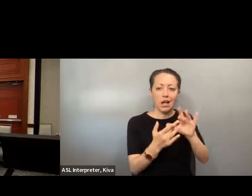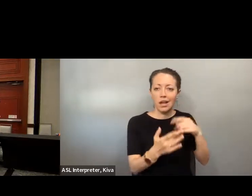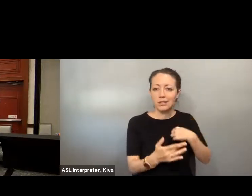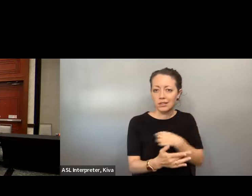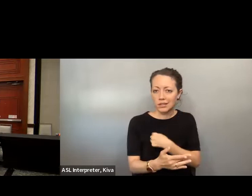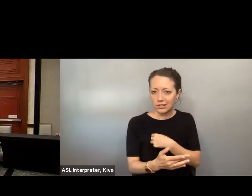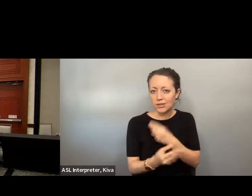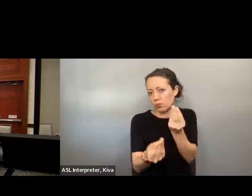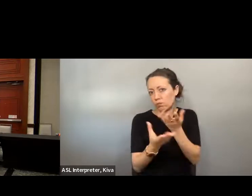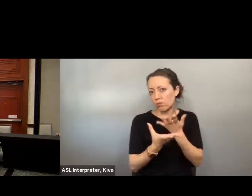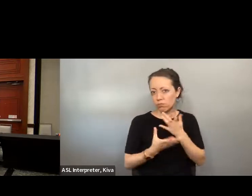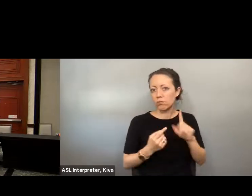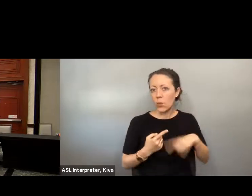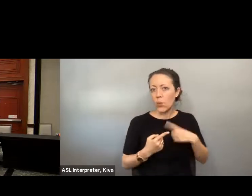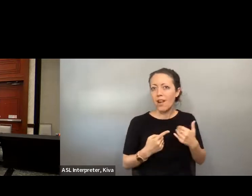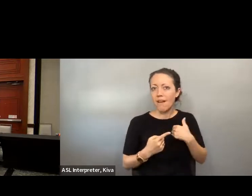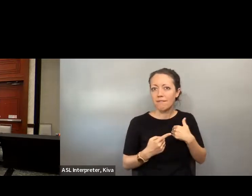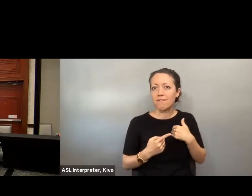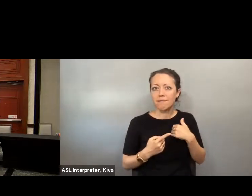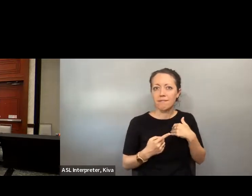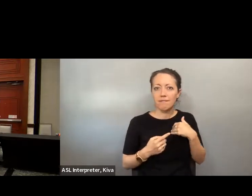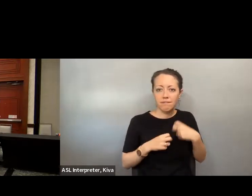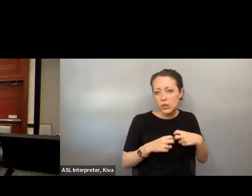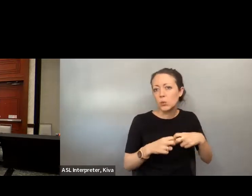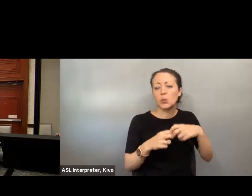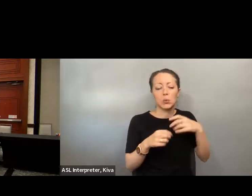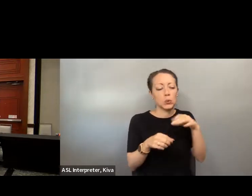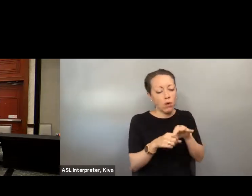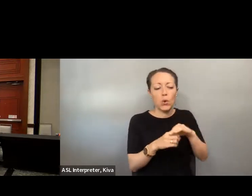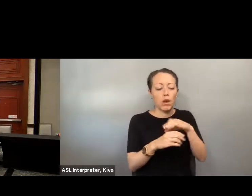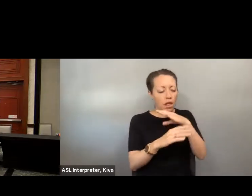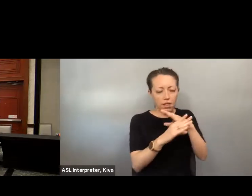Here It's 1 803, 4, 2 0, 8, 2, 3, and we have a special extension, 6,000 where you can make an inquiry on log or it actually the vote dot, org forward, slash contact us to Let us know about voting issues right sure and we'll have it We'll have it.